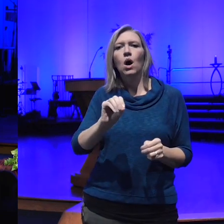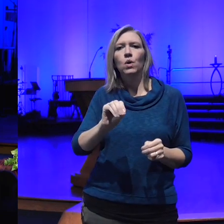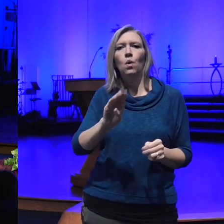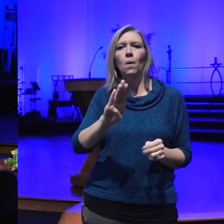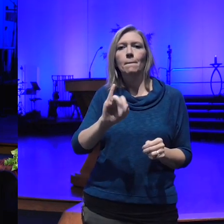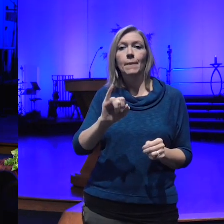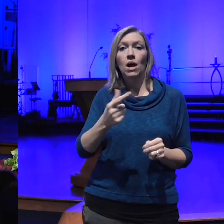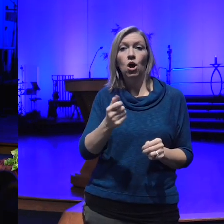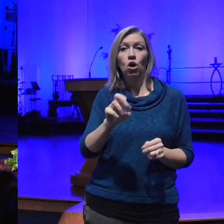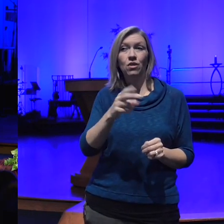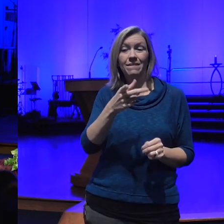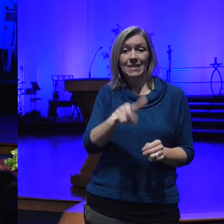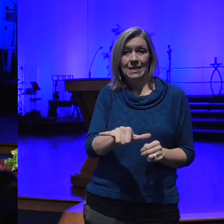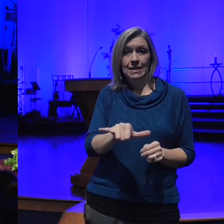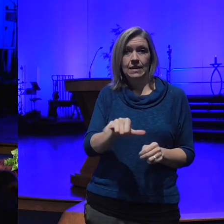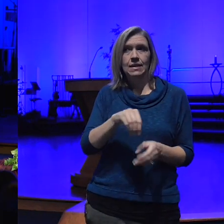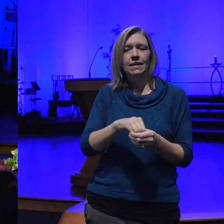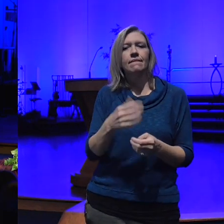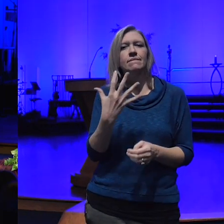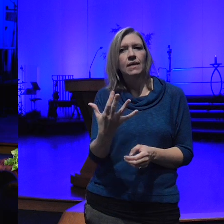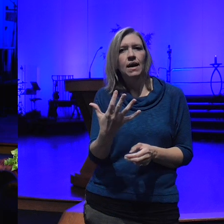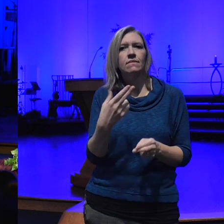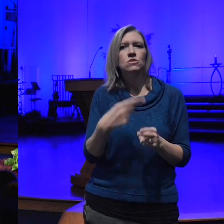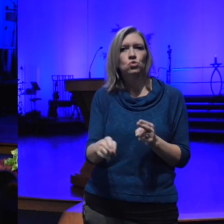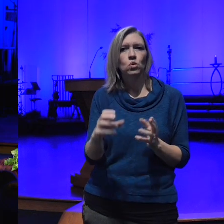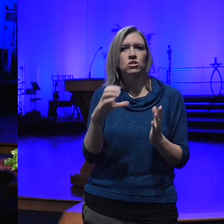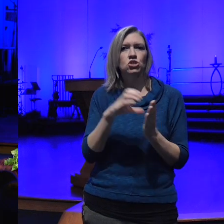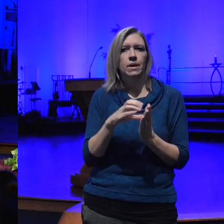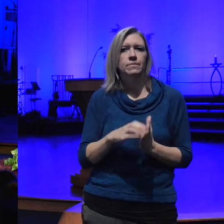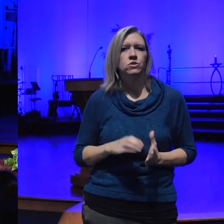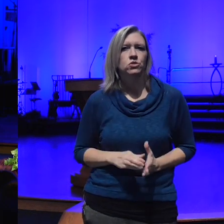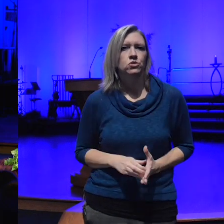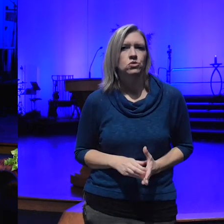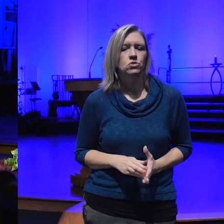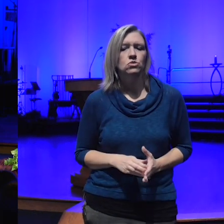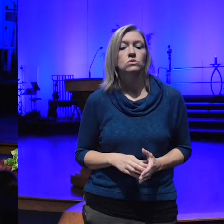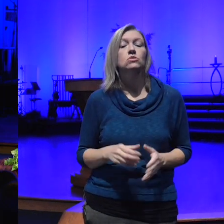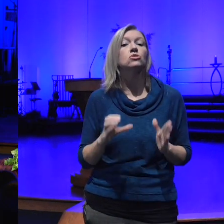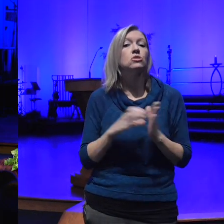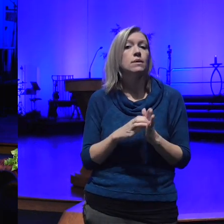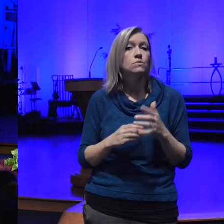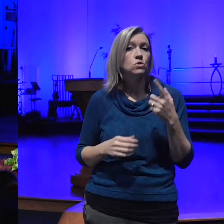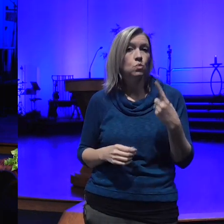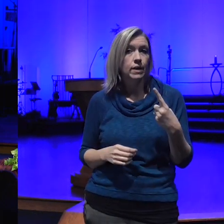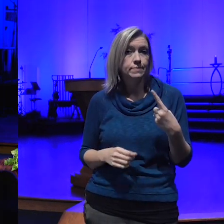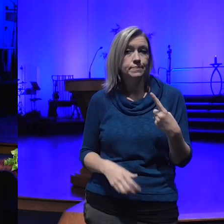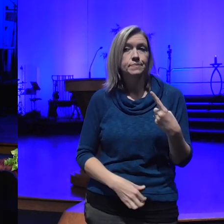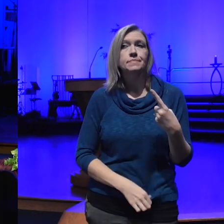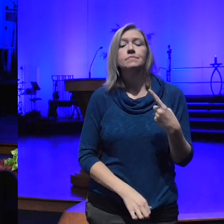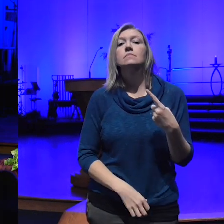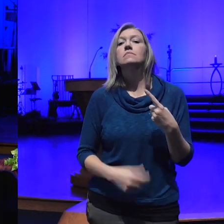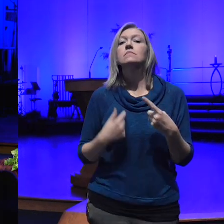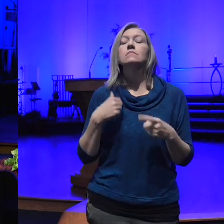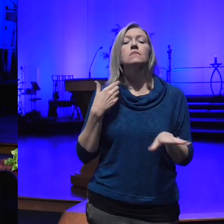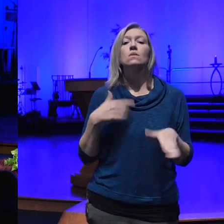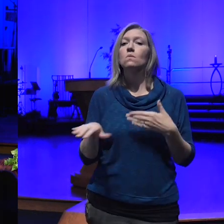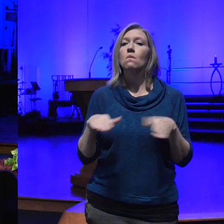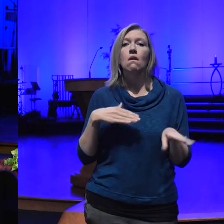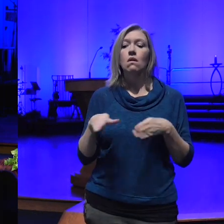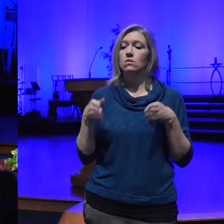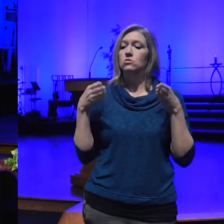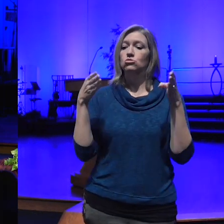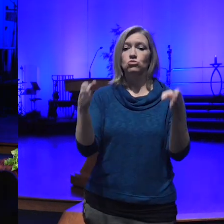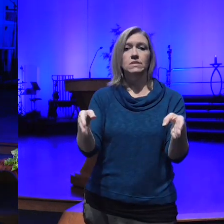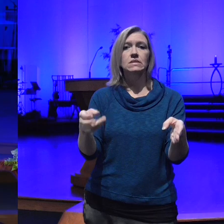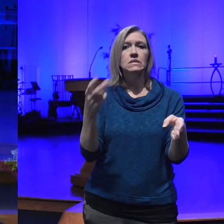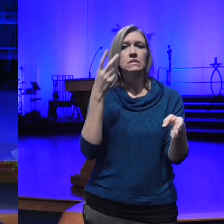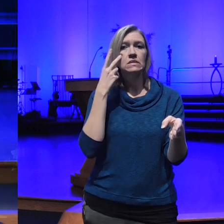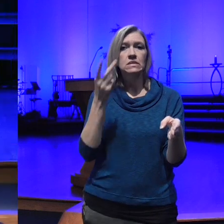chapters by Porsha Nelson chapter one I walk down the street there's a deep hole in the sidewalk I